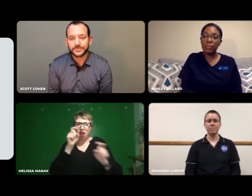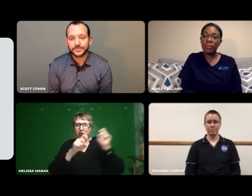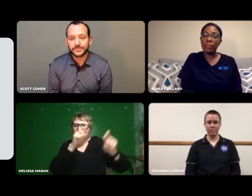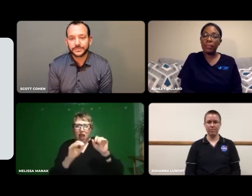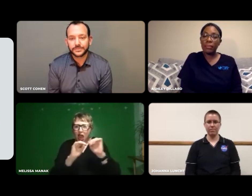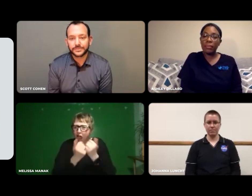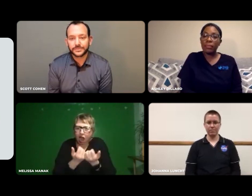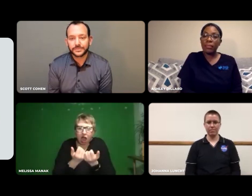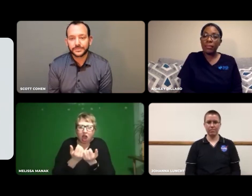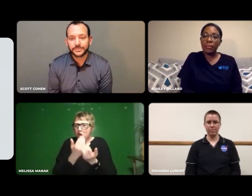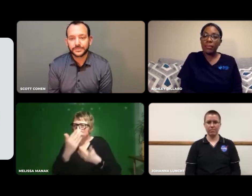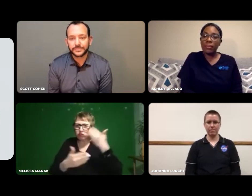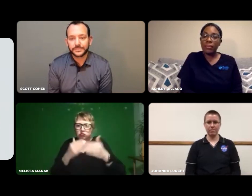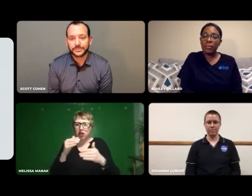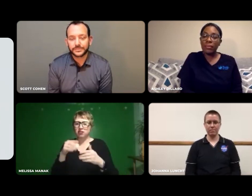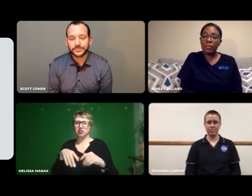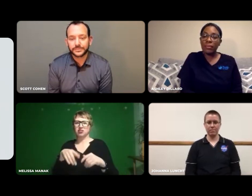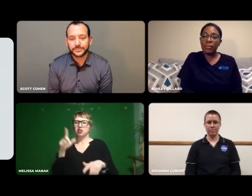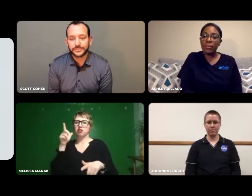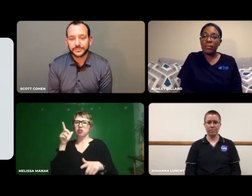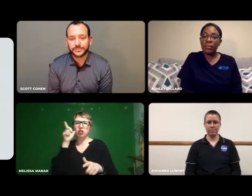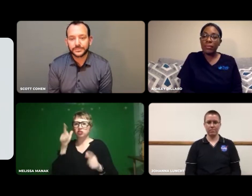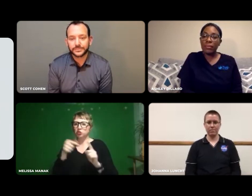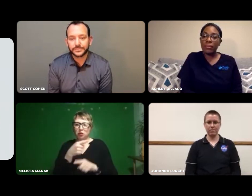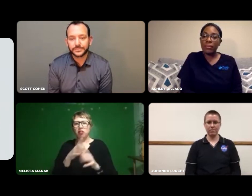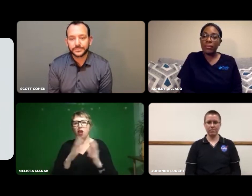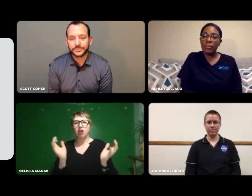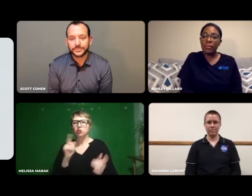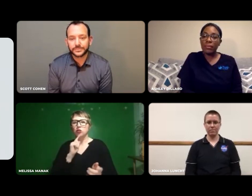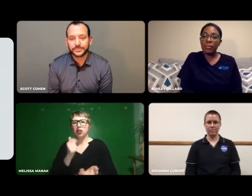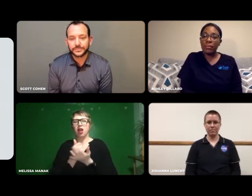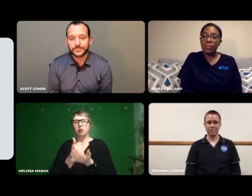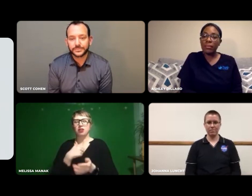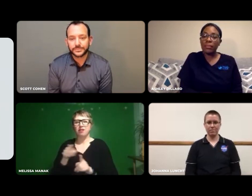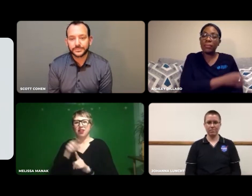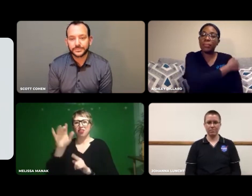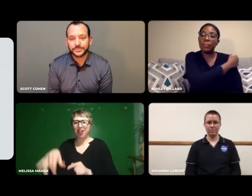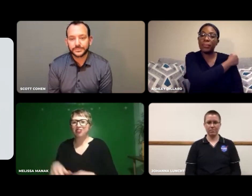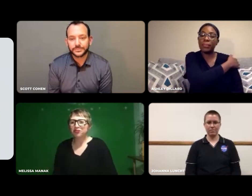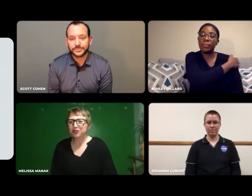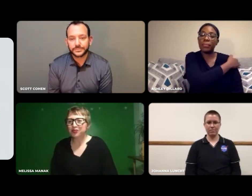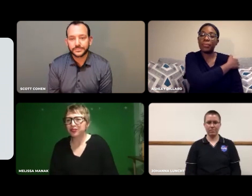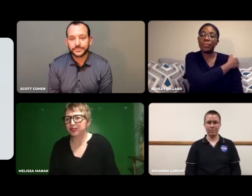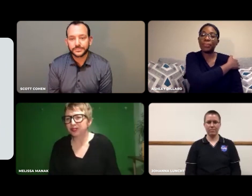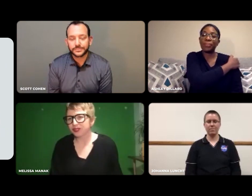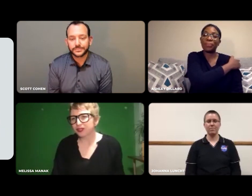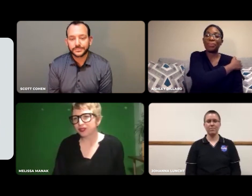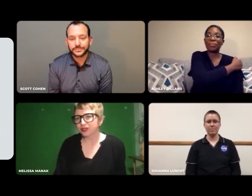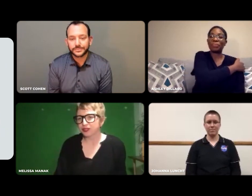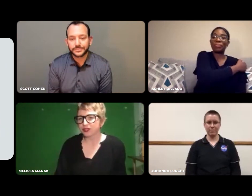I transitioned to a hearing company and learned a lot from him.